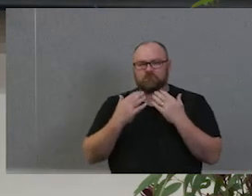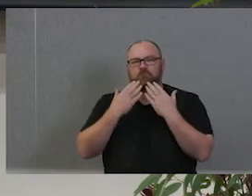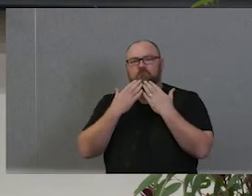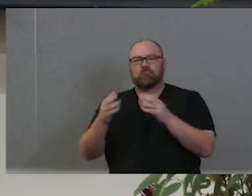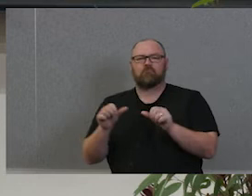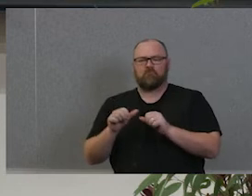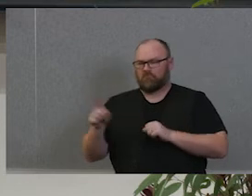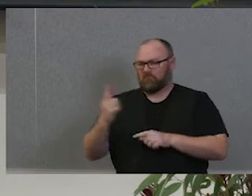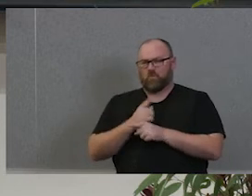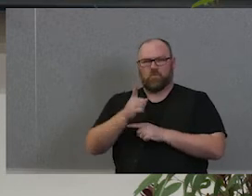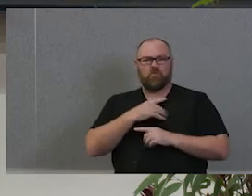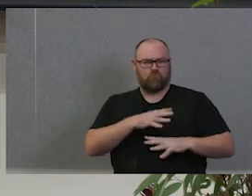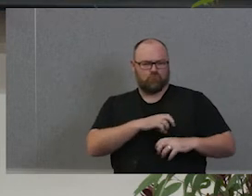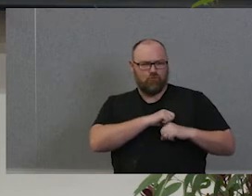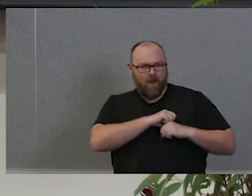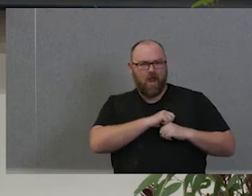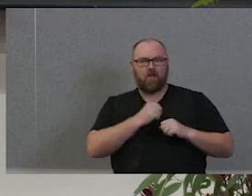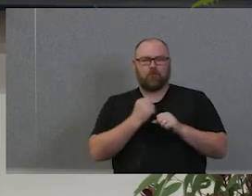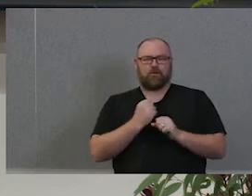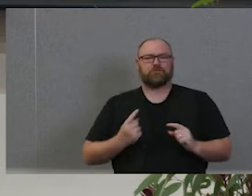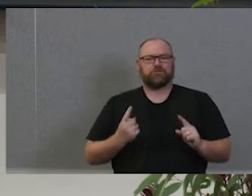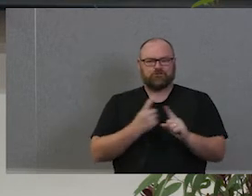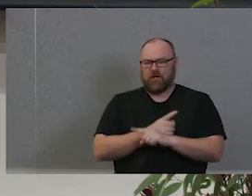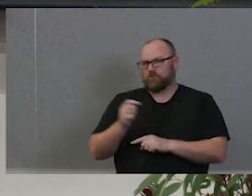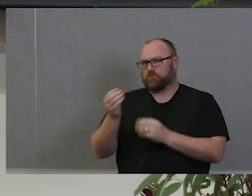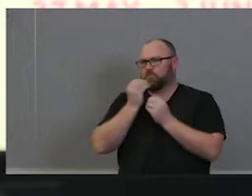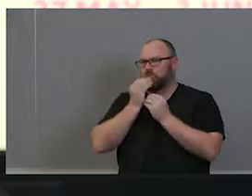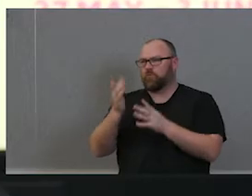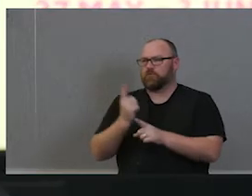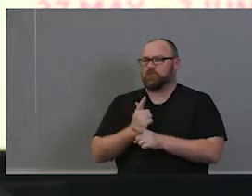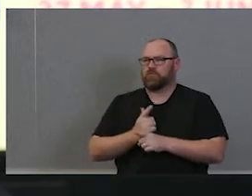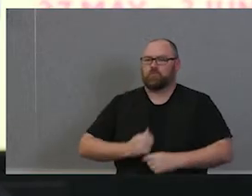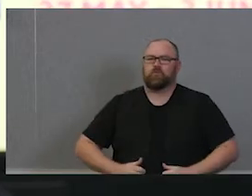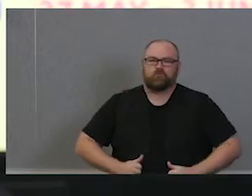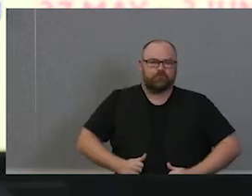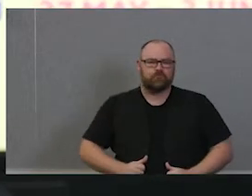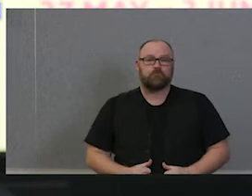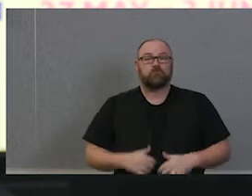example of that here with Aunty Ali. So it is up to the 97% to assist Aboriginal and Torres Strait Islander